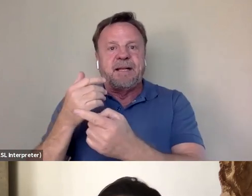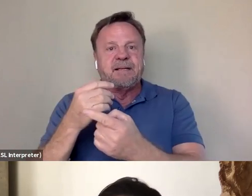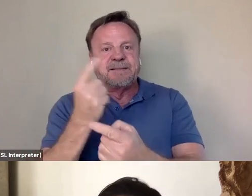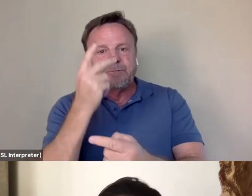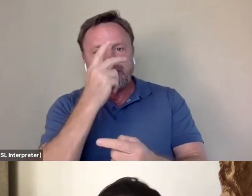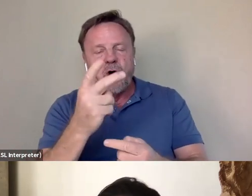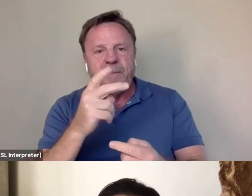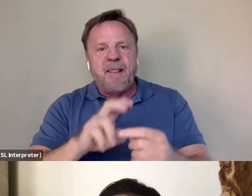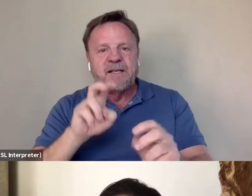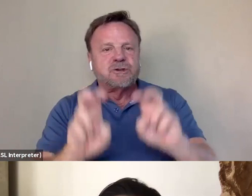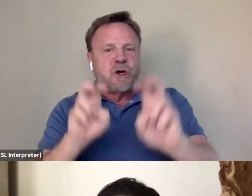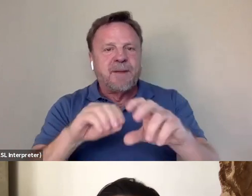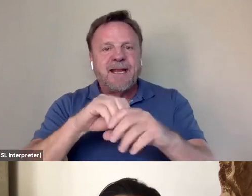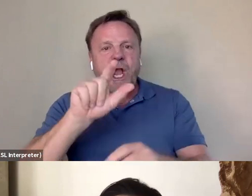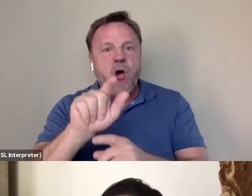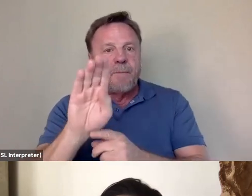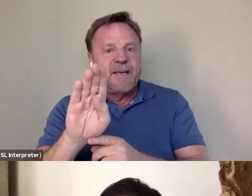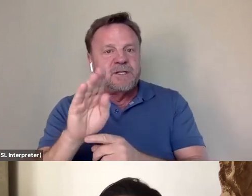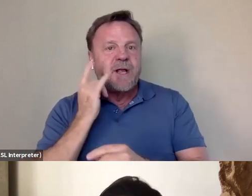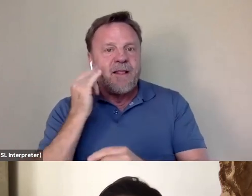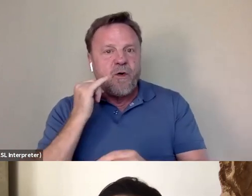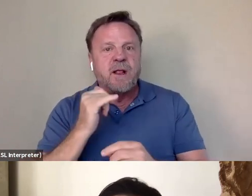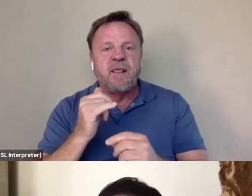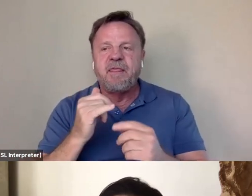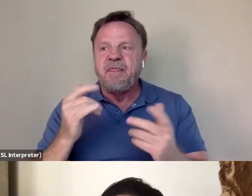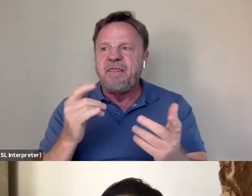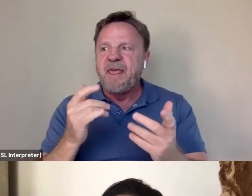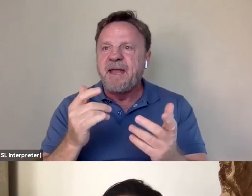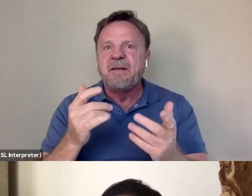in Long Beach that propelled him and motivated him to pursue acting again.